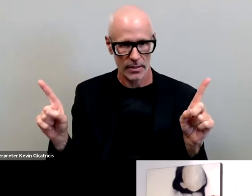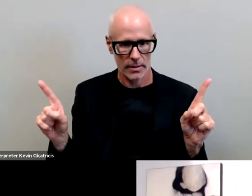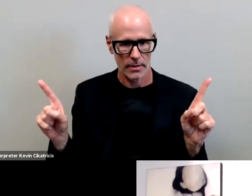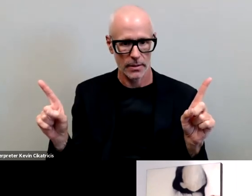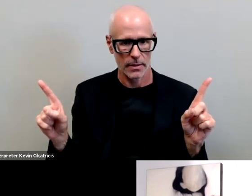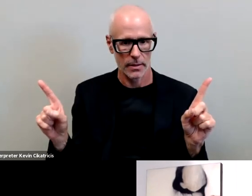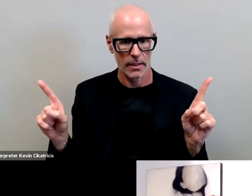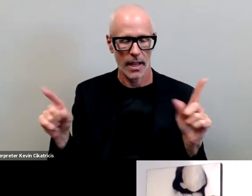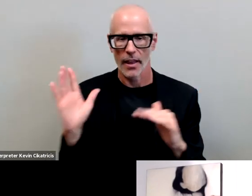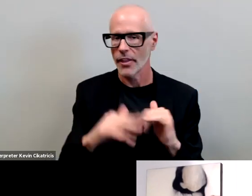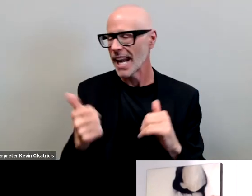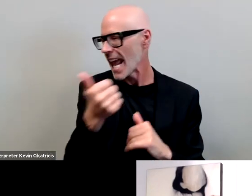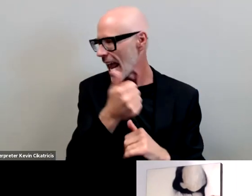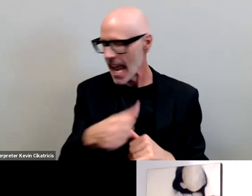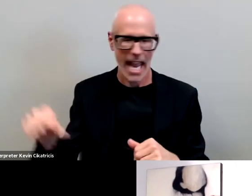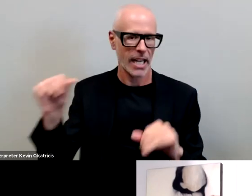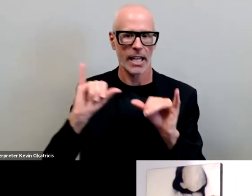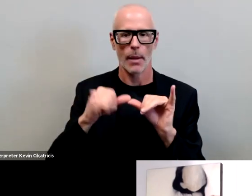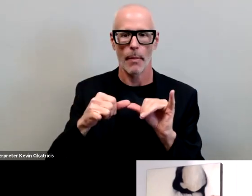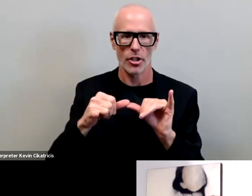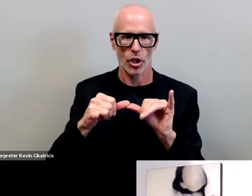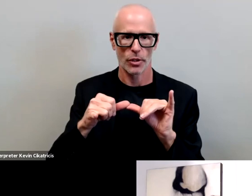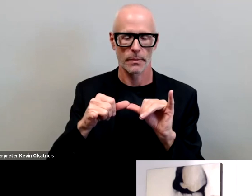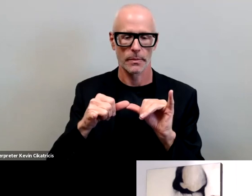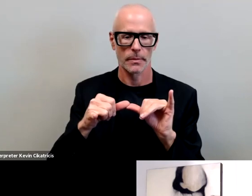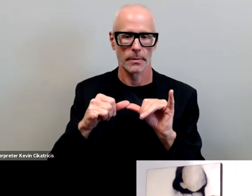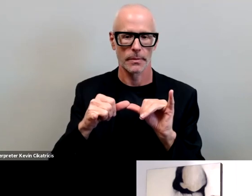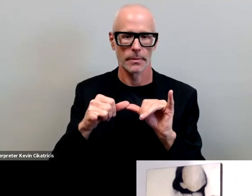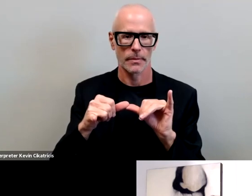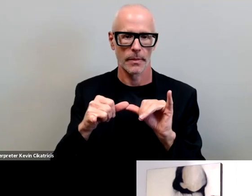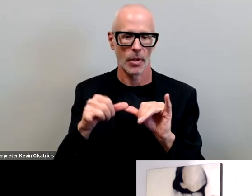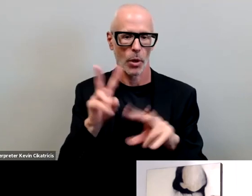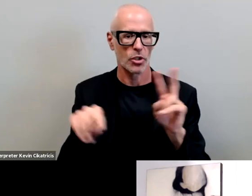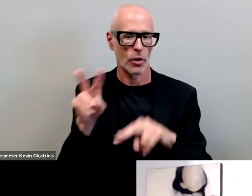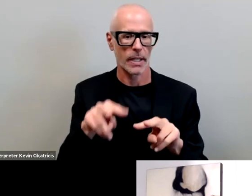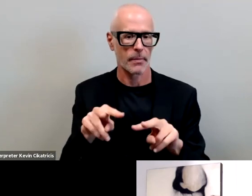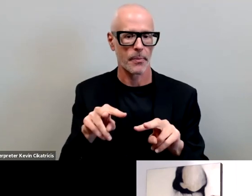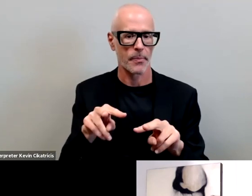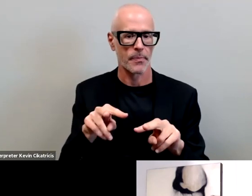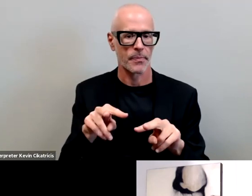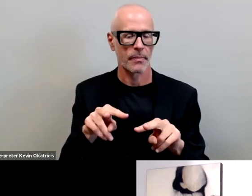than any other measure that we are observing so it's time to deal with the elephant in the